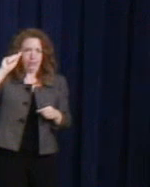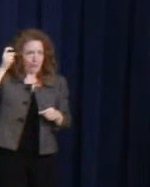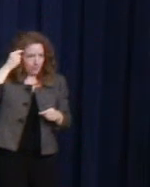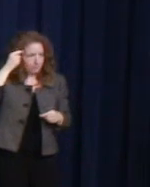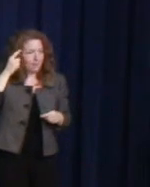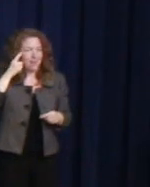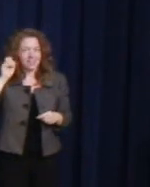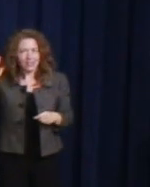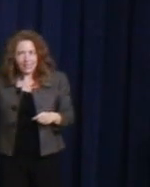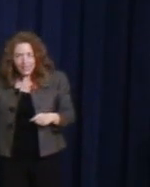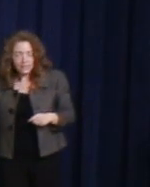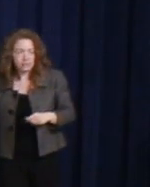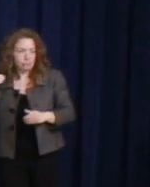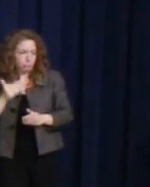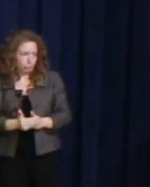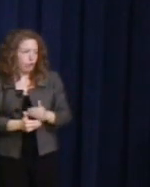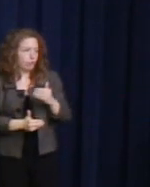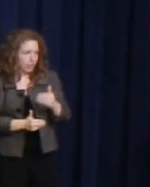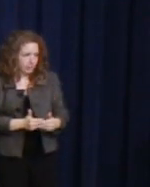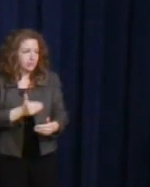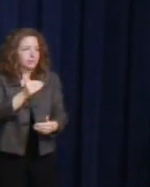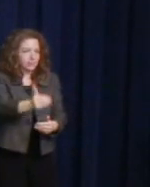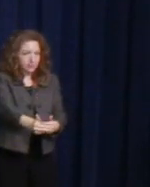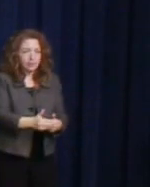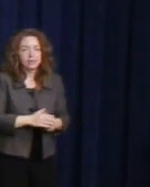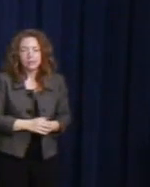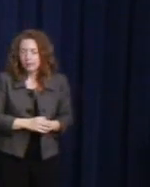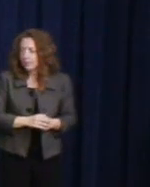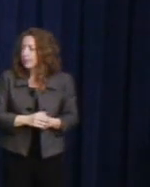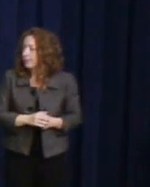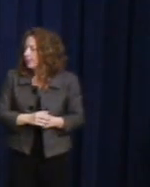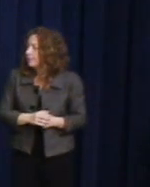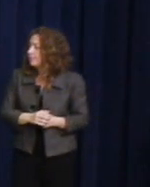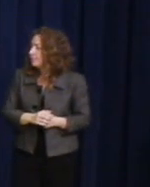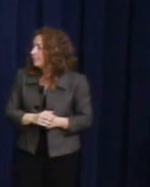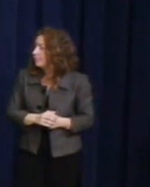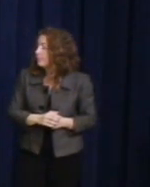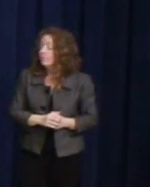But you can never declare a civil rights movement to be over.